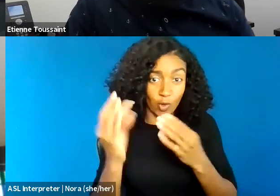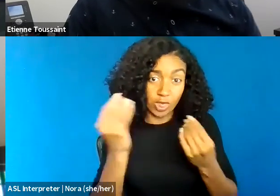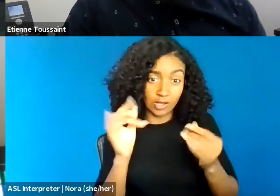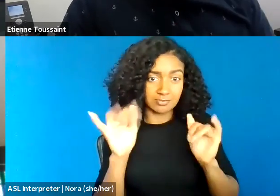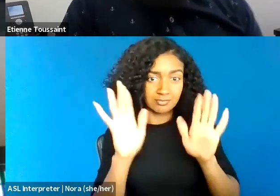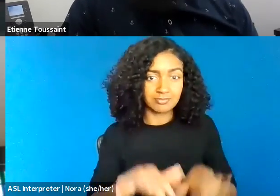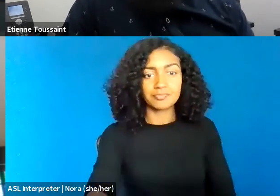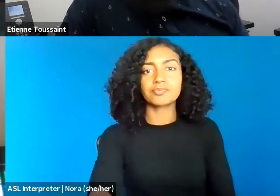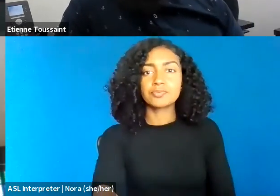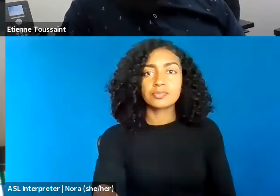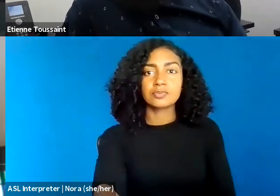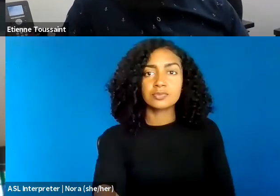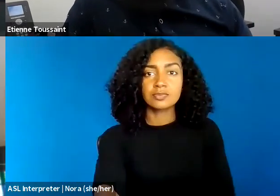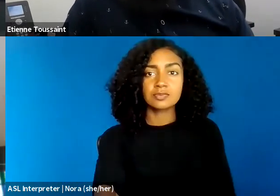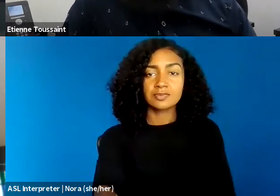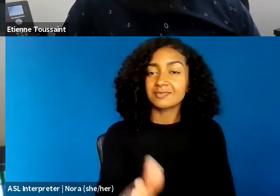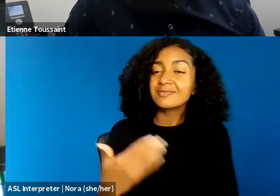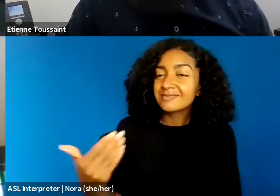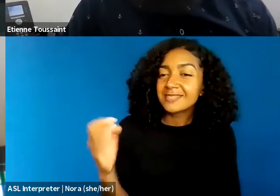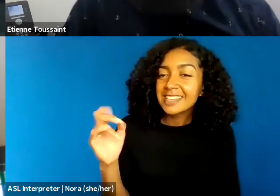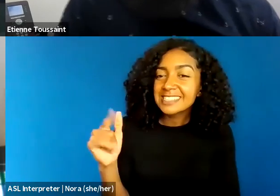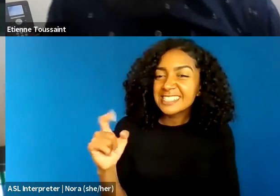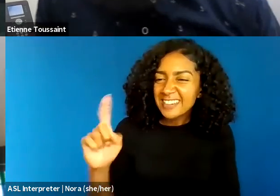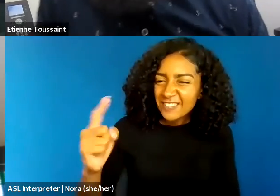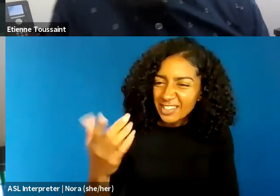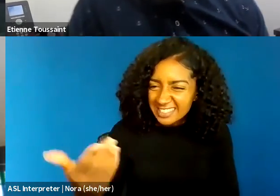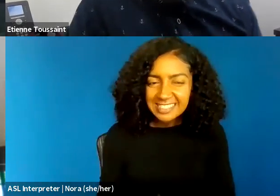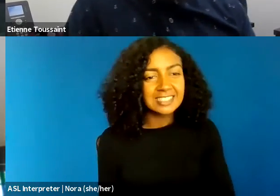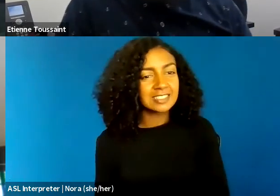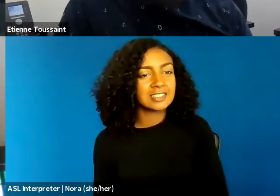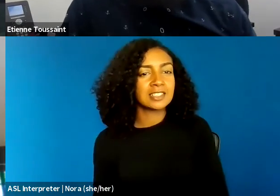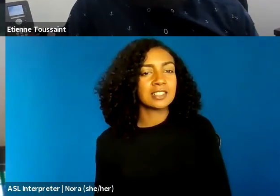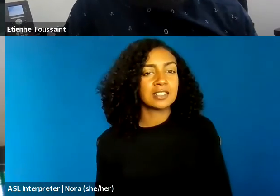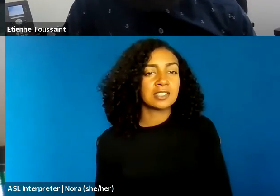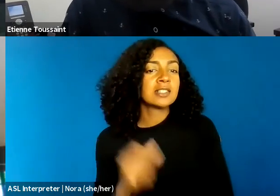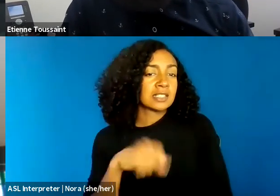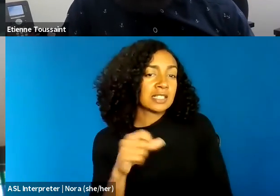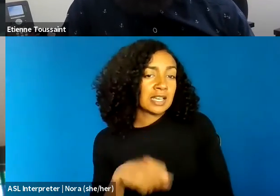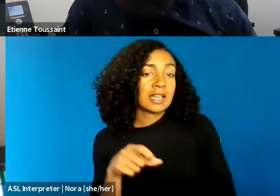I'm gonna let Etienne go first. Yeah, so I guess to speak specifically to your question,